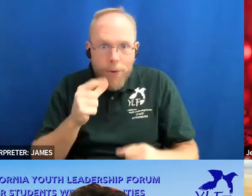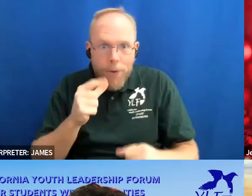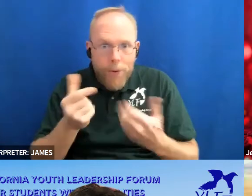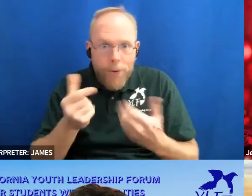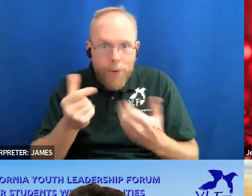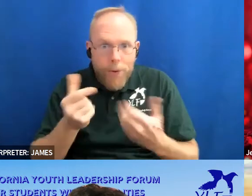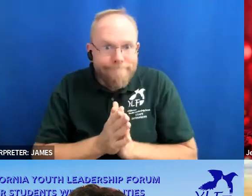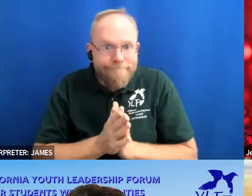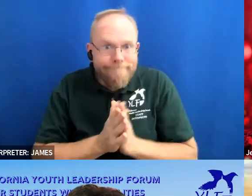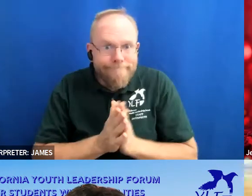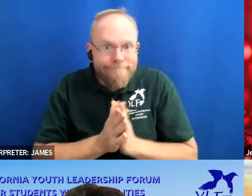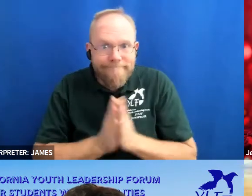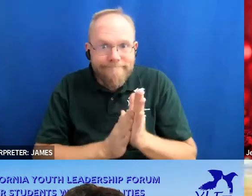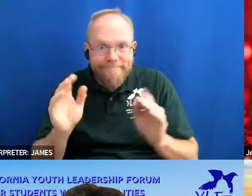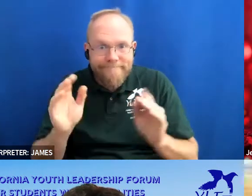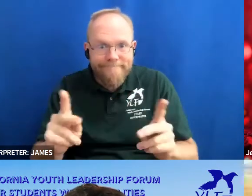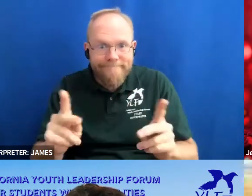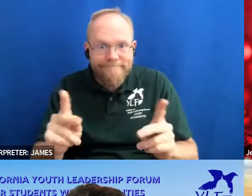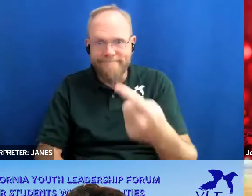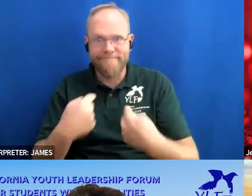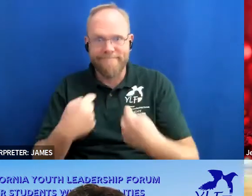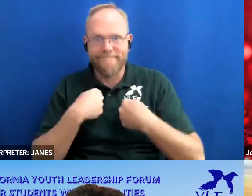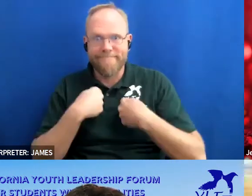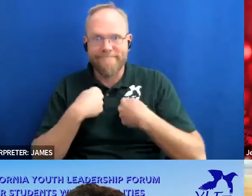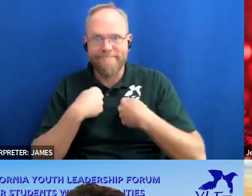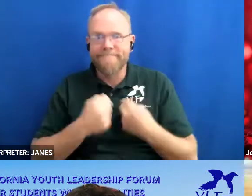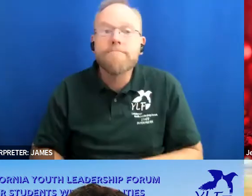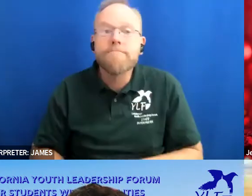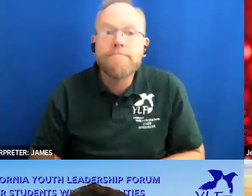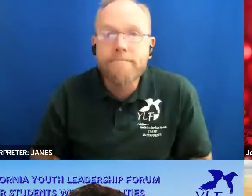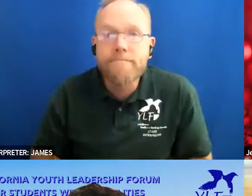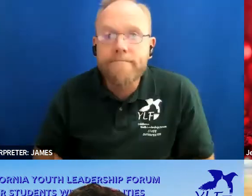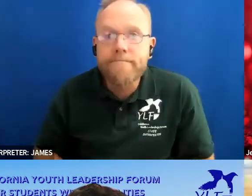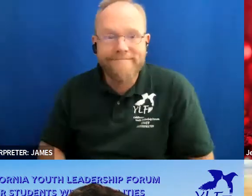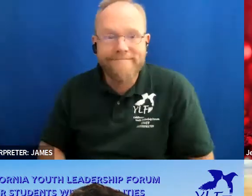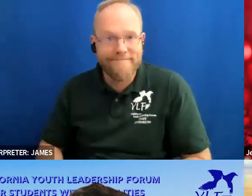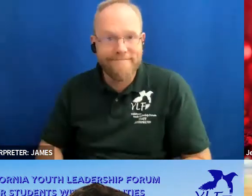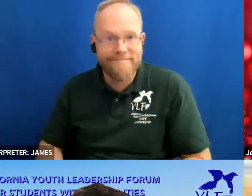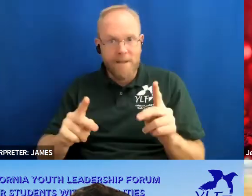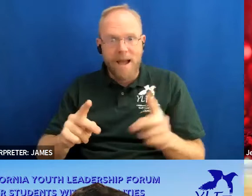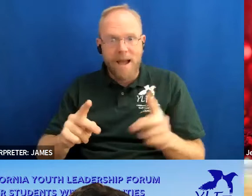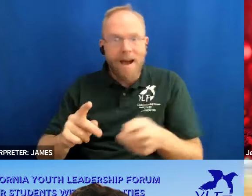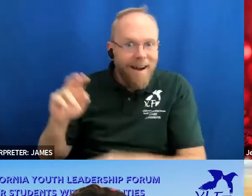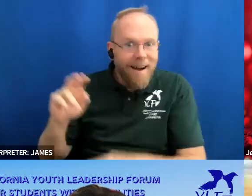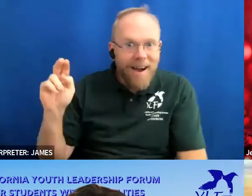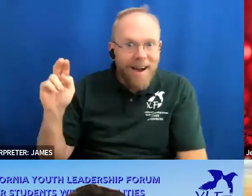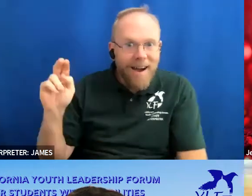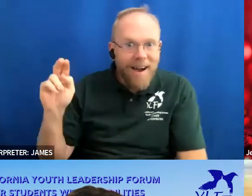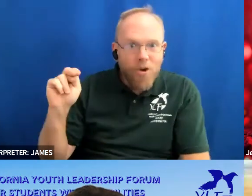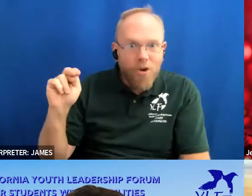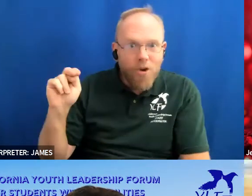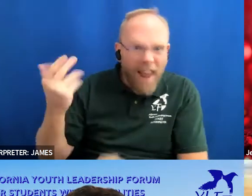okay i'll start north carolina all right so we have north carolina in the house oklahoma uh